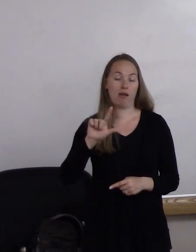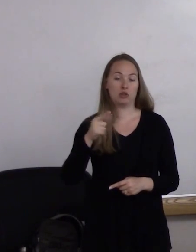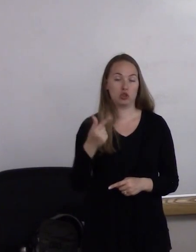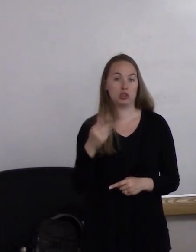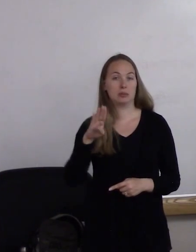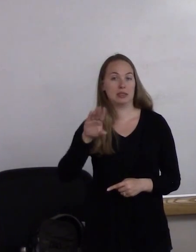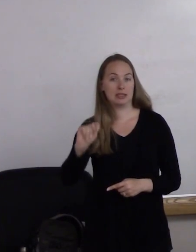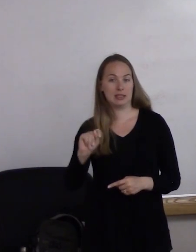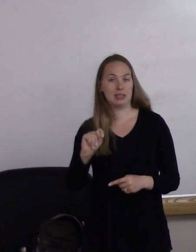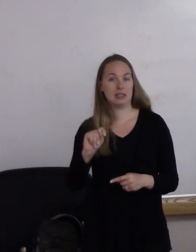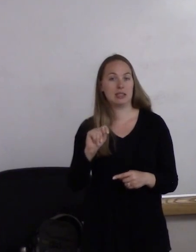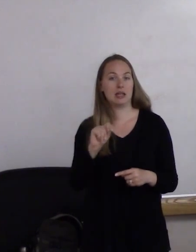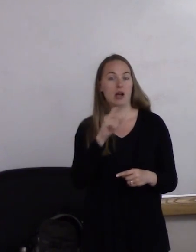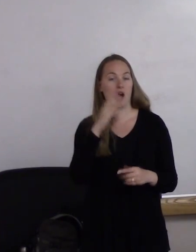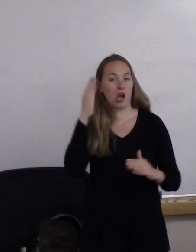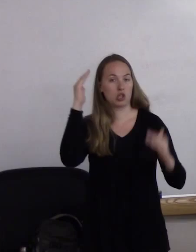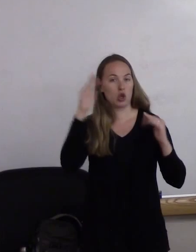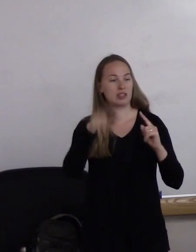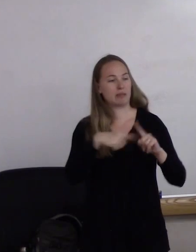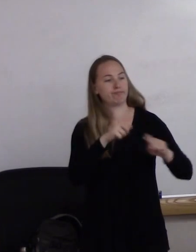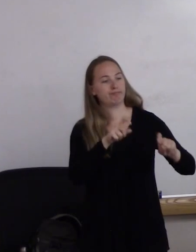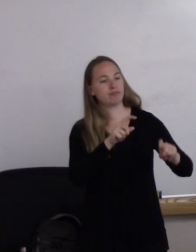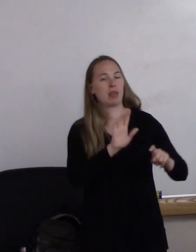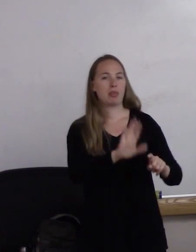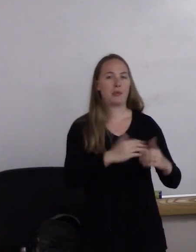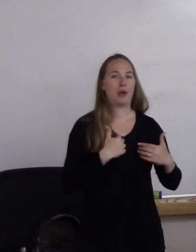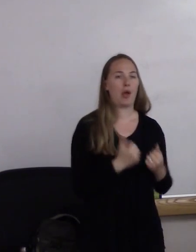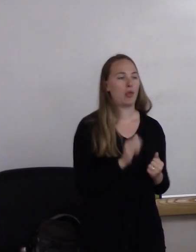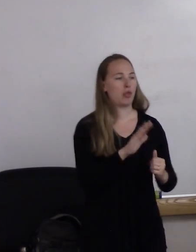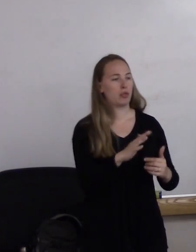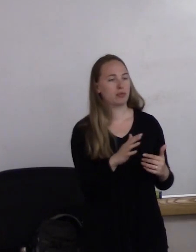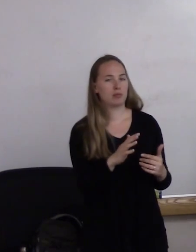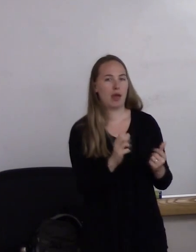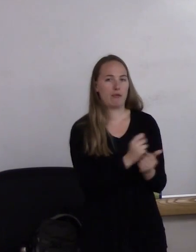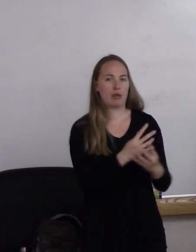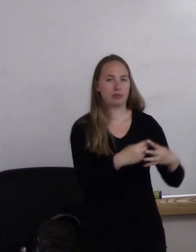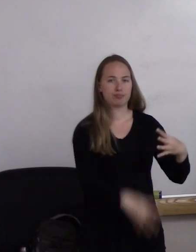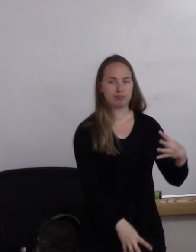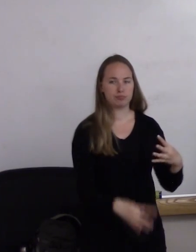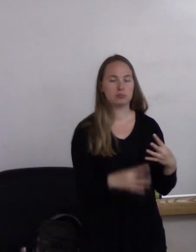of questions on their health and wellness. One of the questions asked,